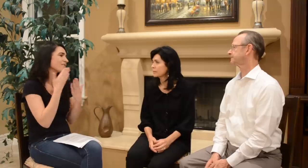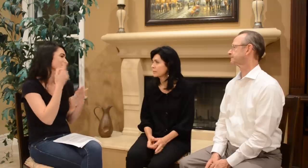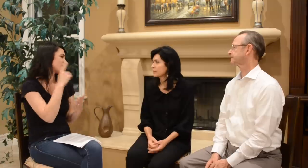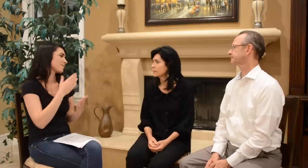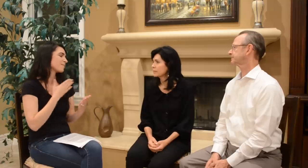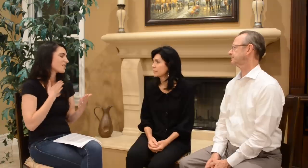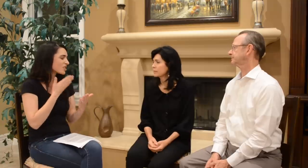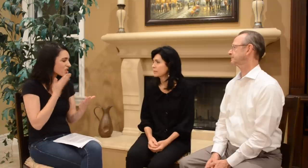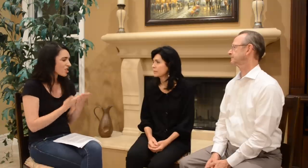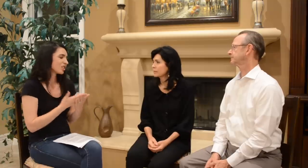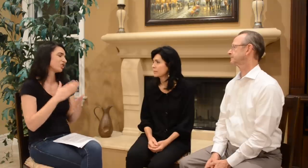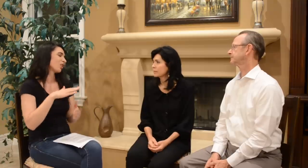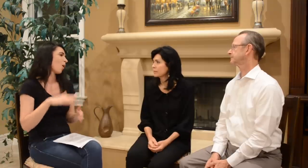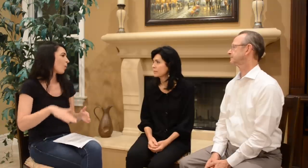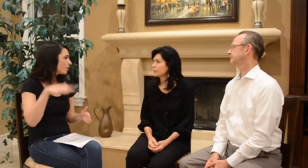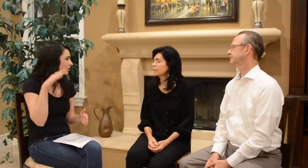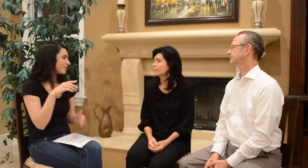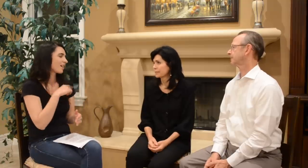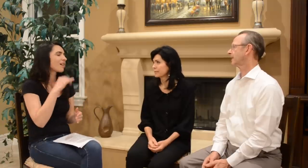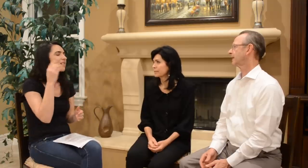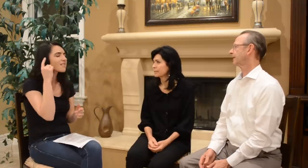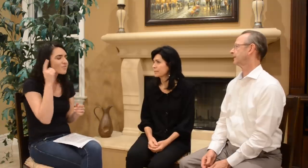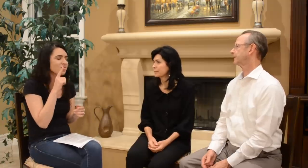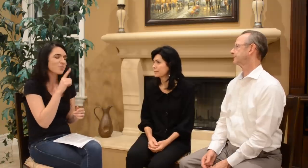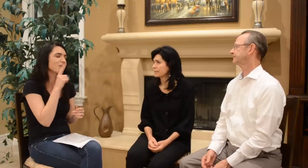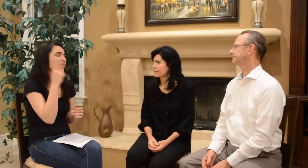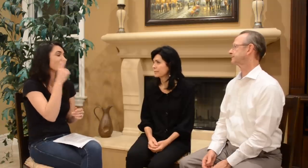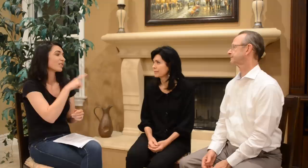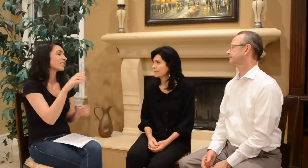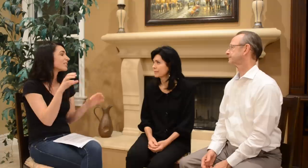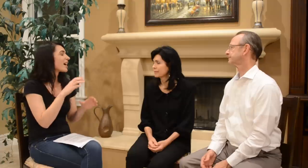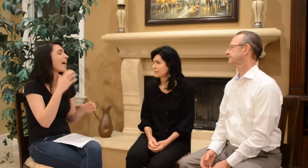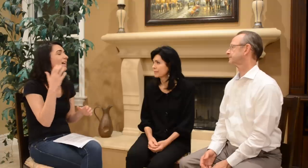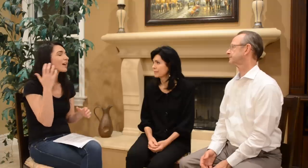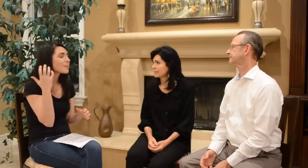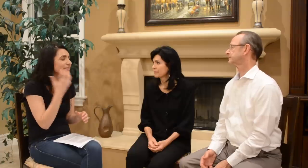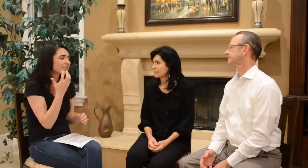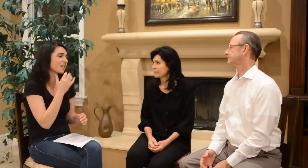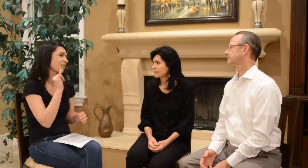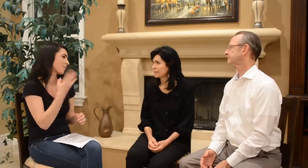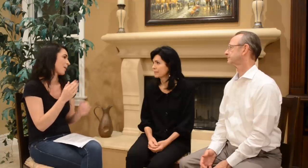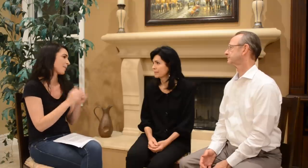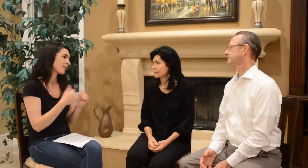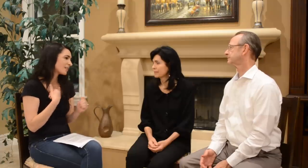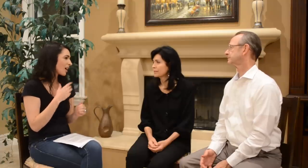thankful to have had a good childhood. I really, really think you two did an amazing job with me